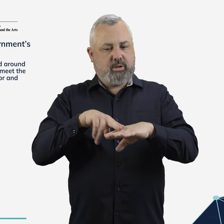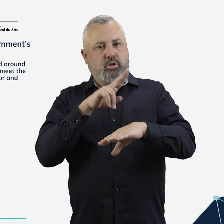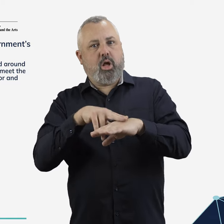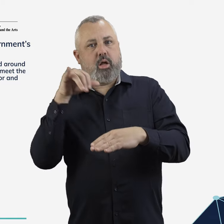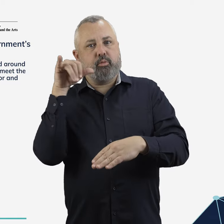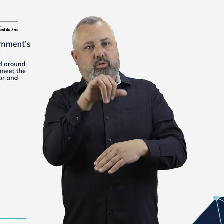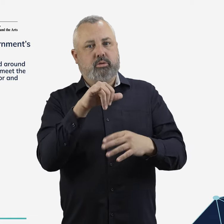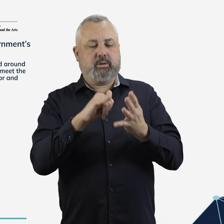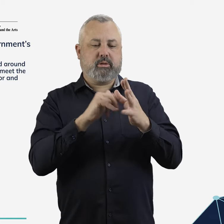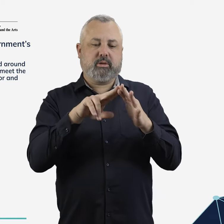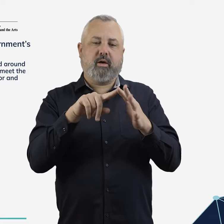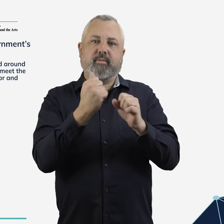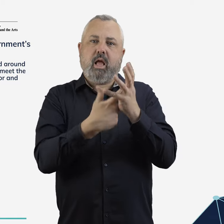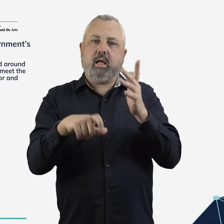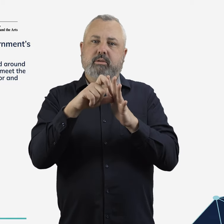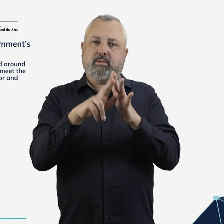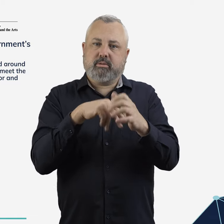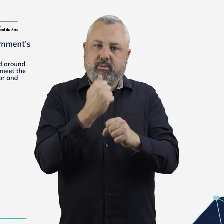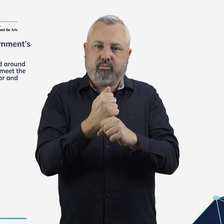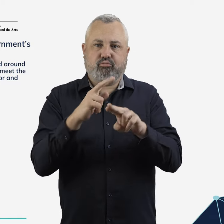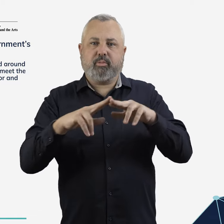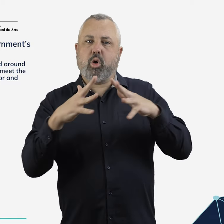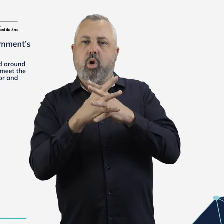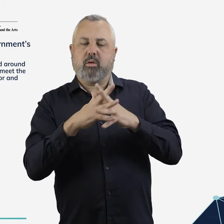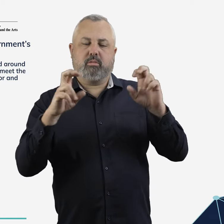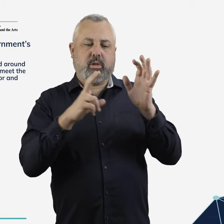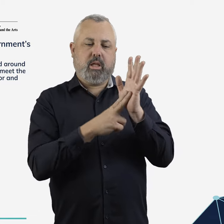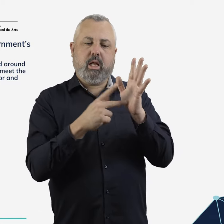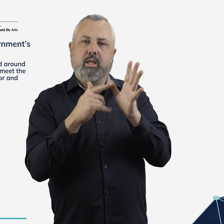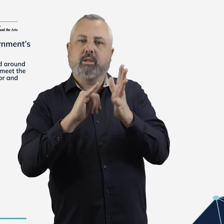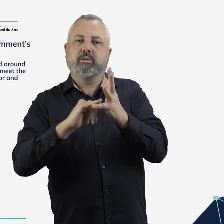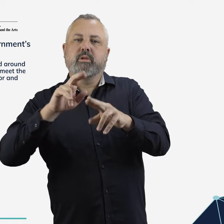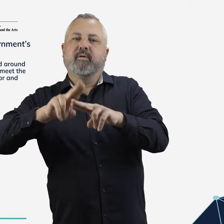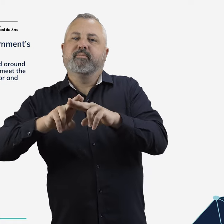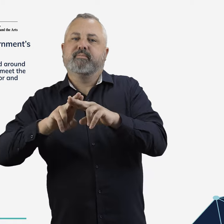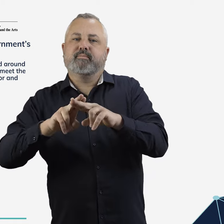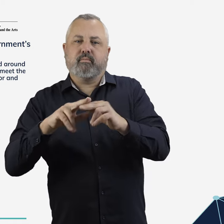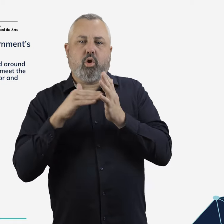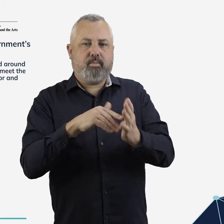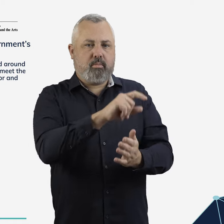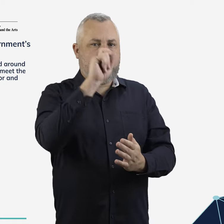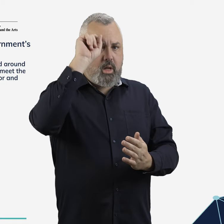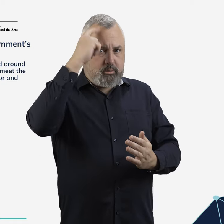for land use planners working in areas surrounding airports, to improve their understanding of the